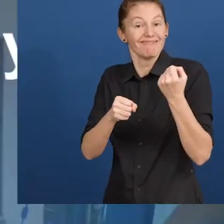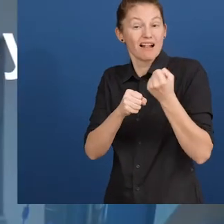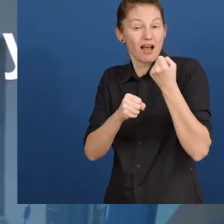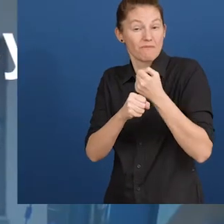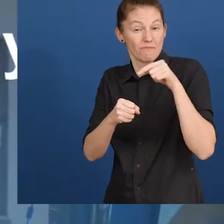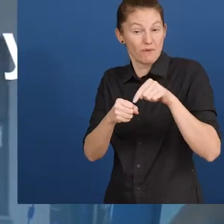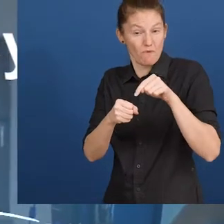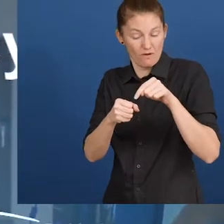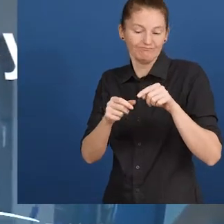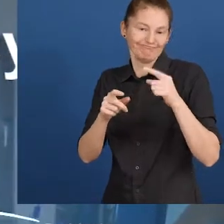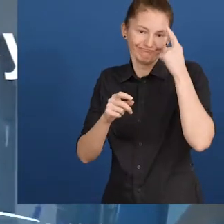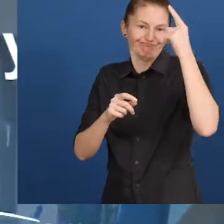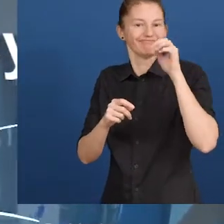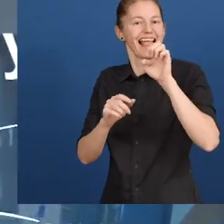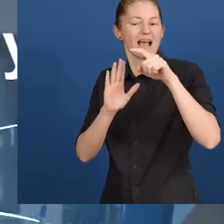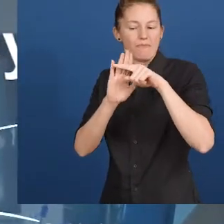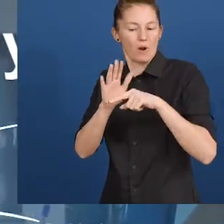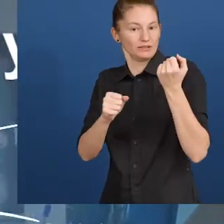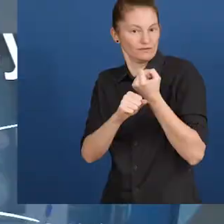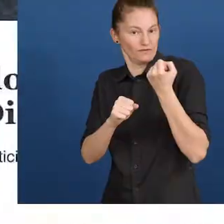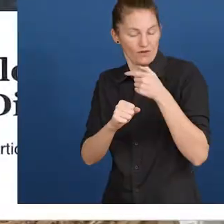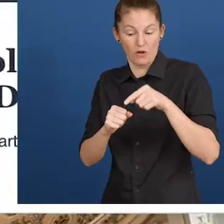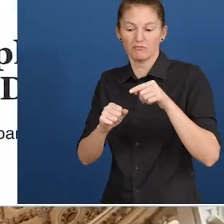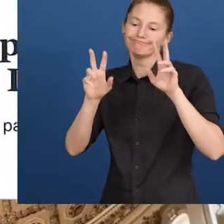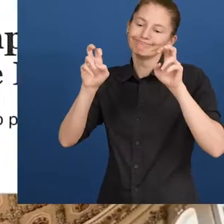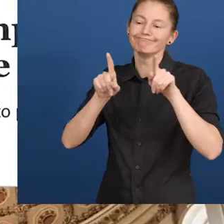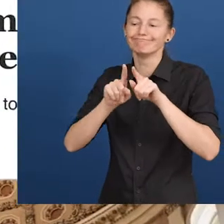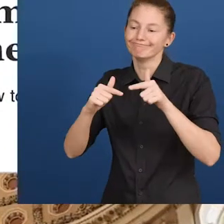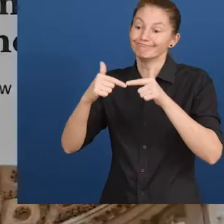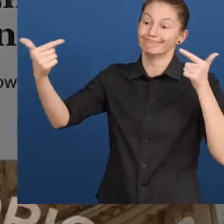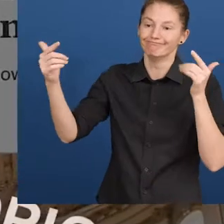The US Department of Labor’s ePolicyWorks is a ‘virtual town hall’.